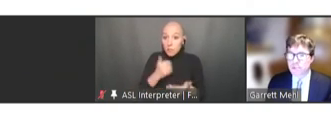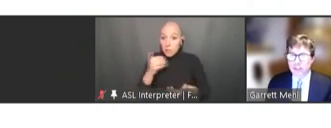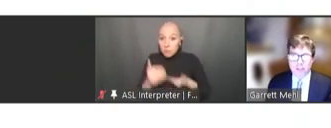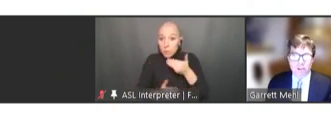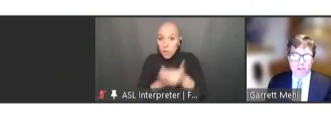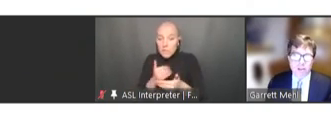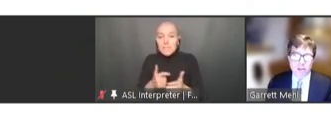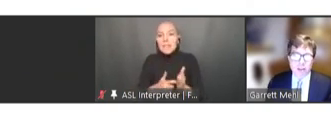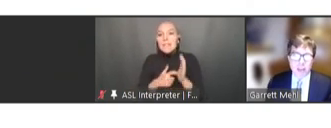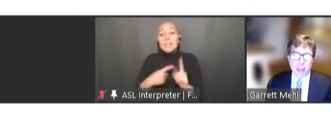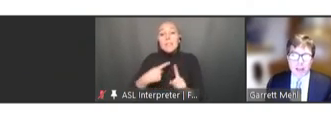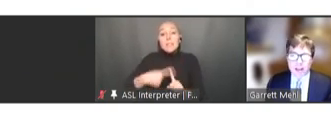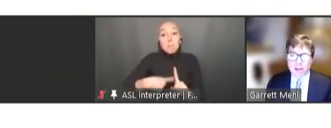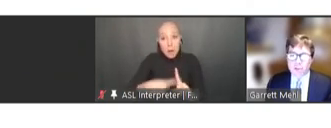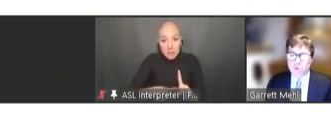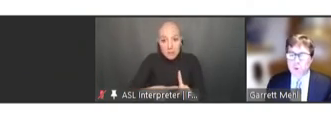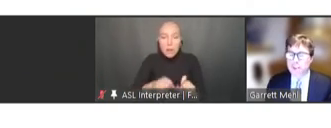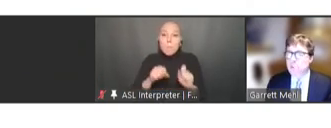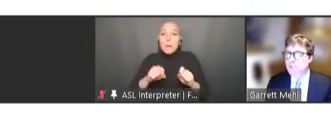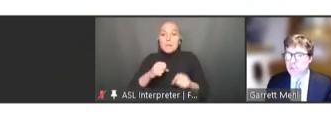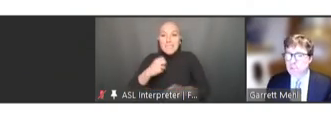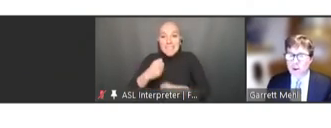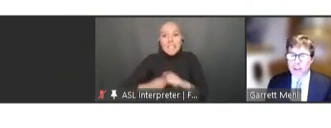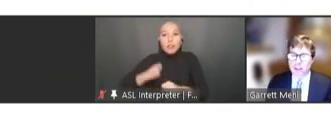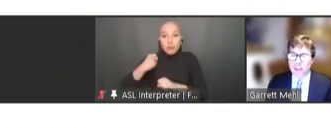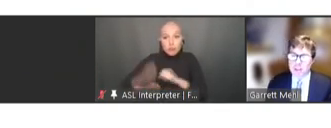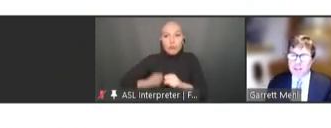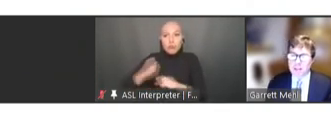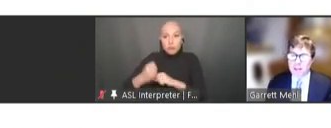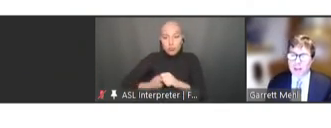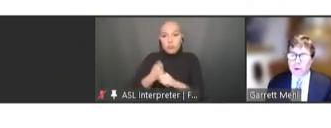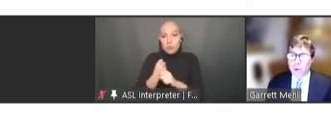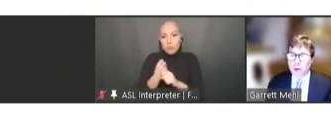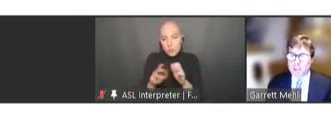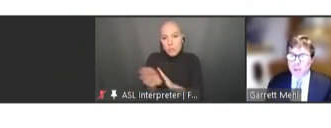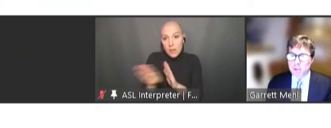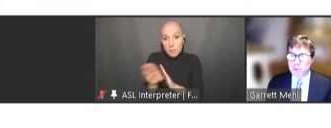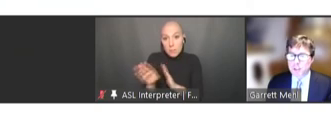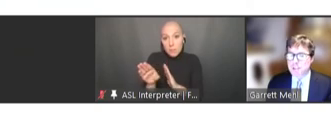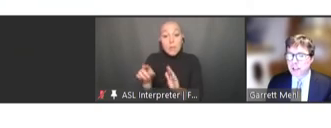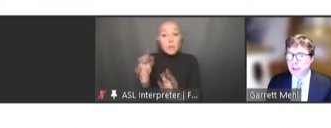level. And in countries where resources are already limited, we want to be able to accelerate